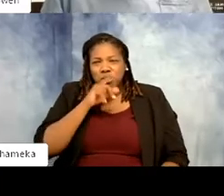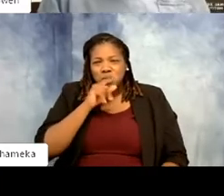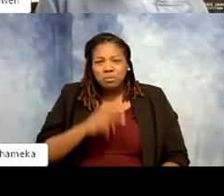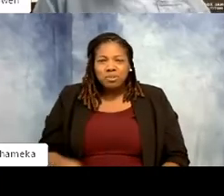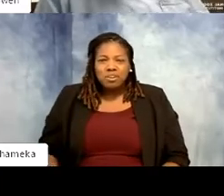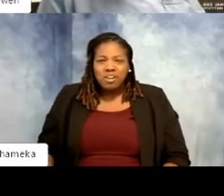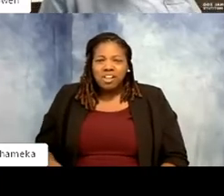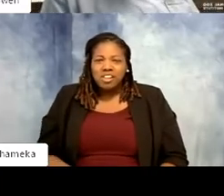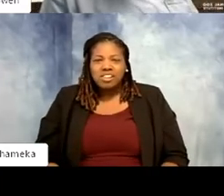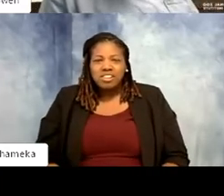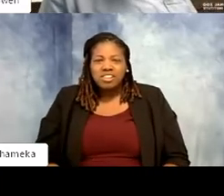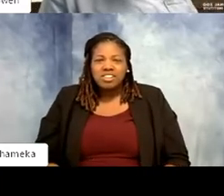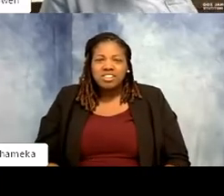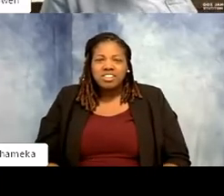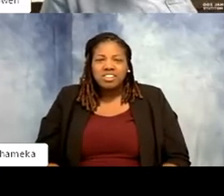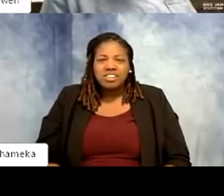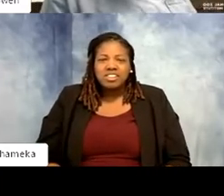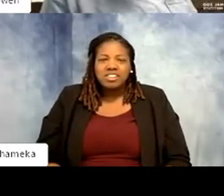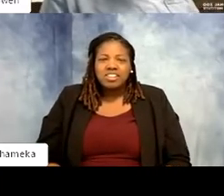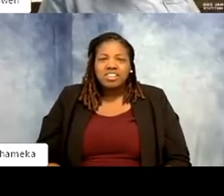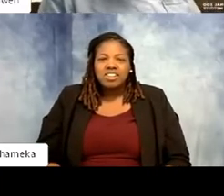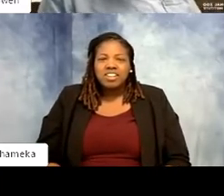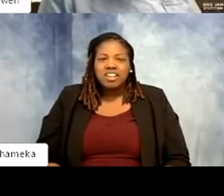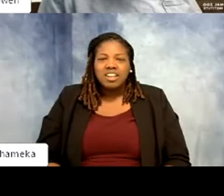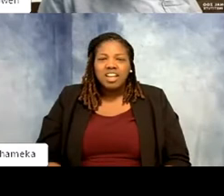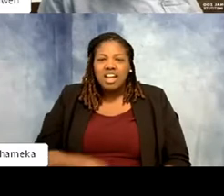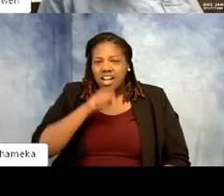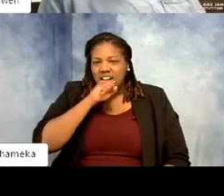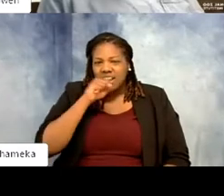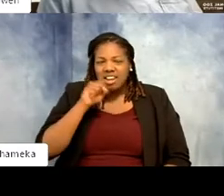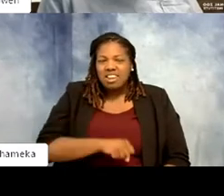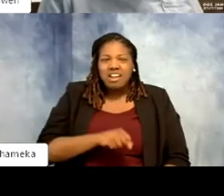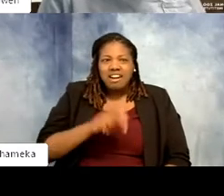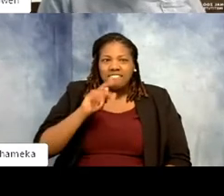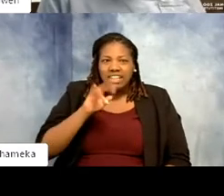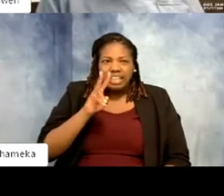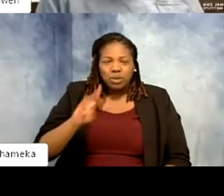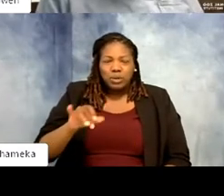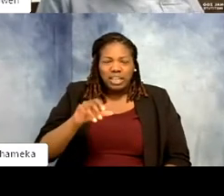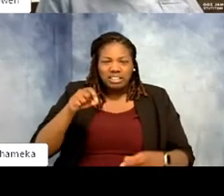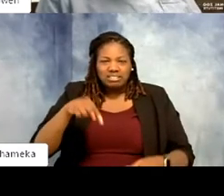Shellie: Serena in our chat says she loves kiwis. Emily wanted to know what do rheas eat?